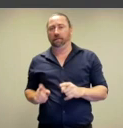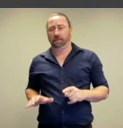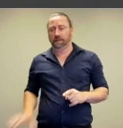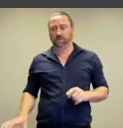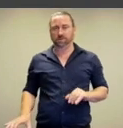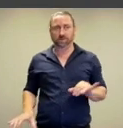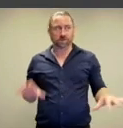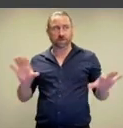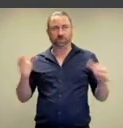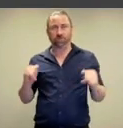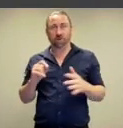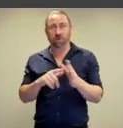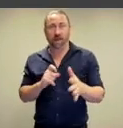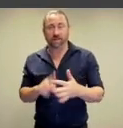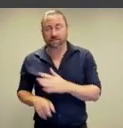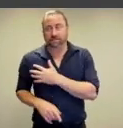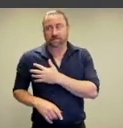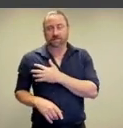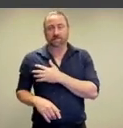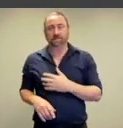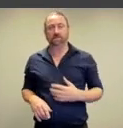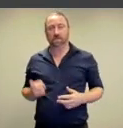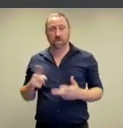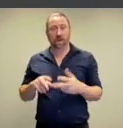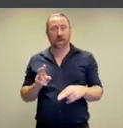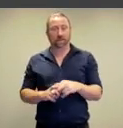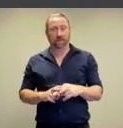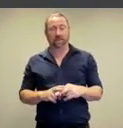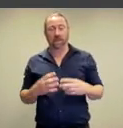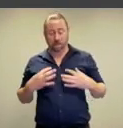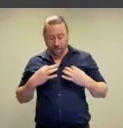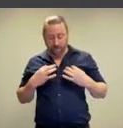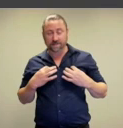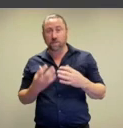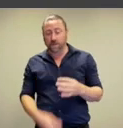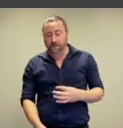accidentally touching them, even worse,